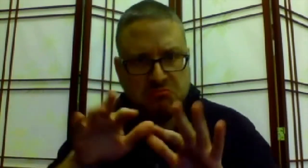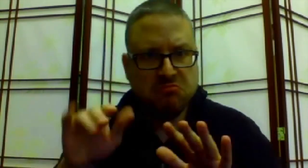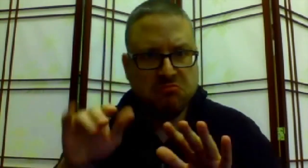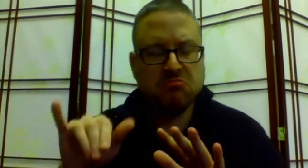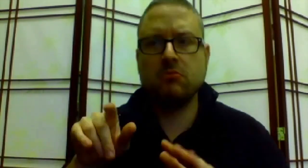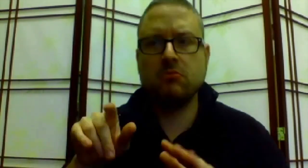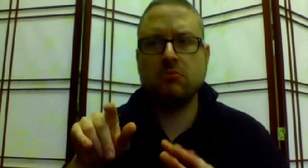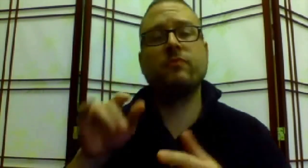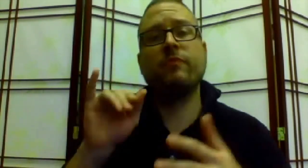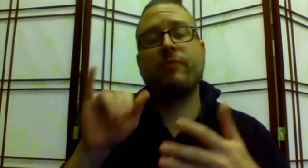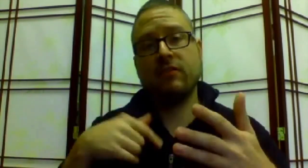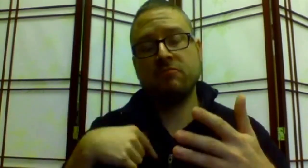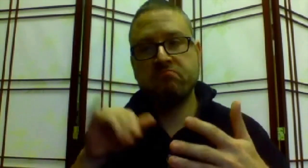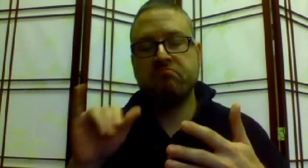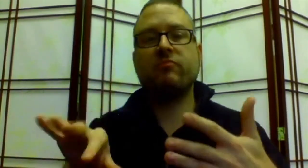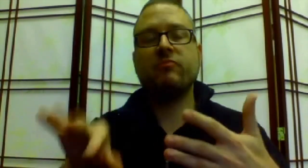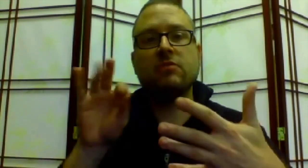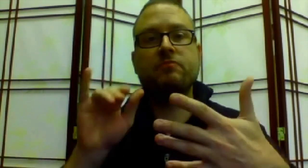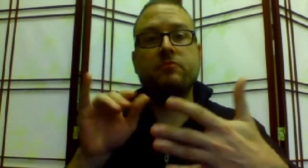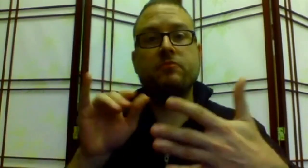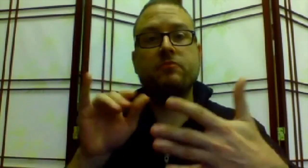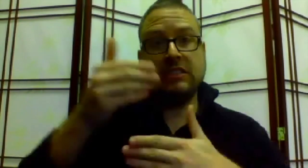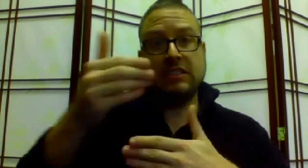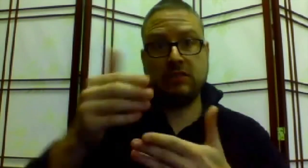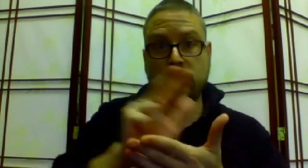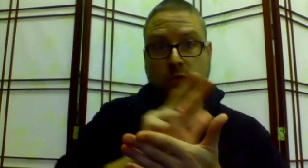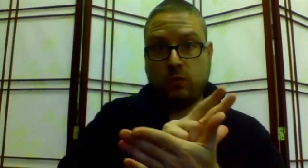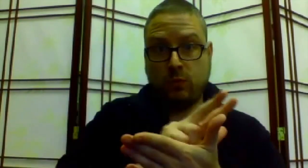and how to prioritize where the funds are allocated.